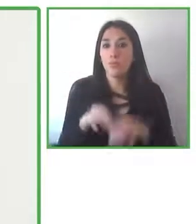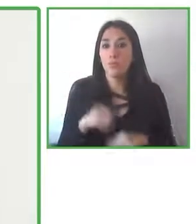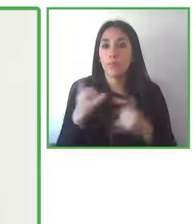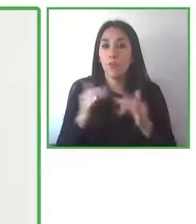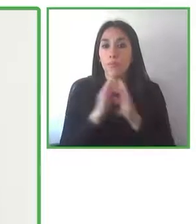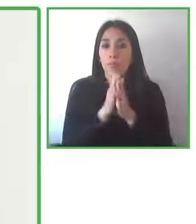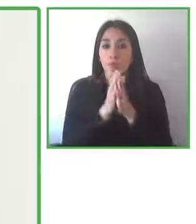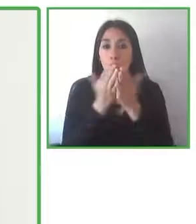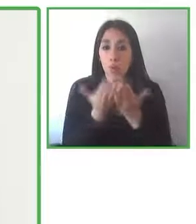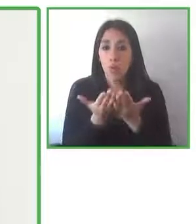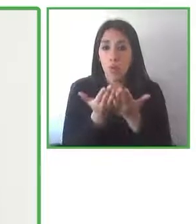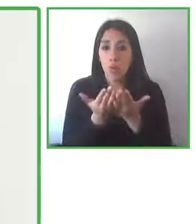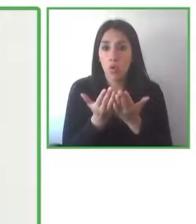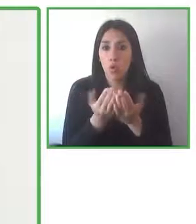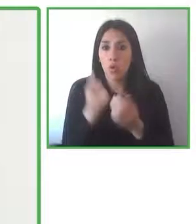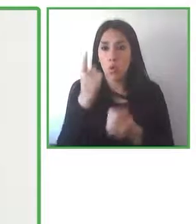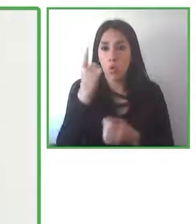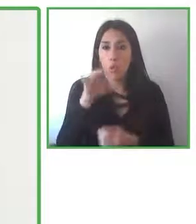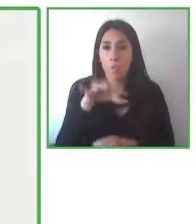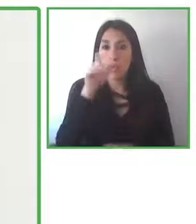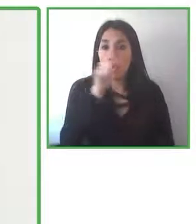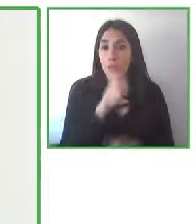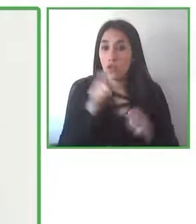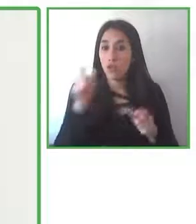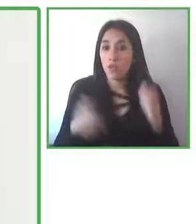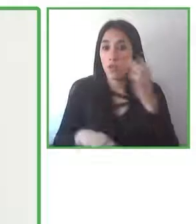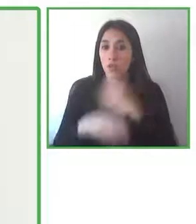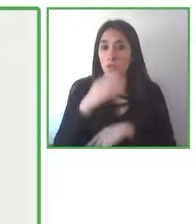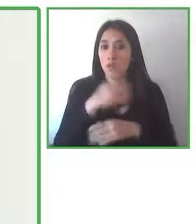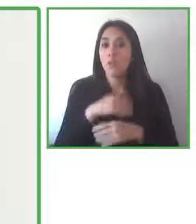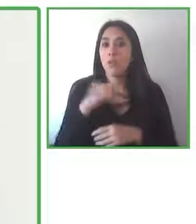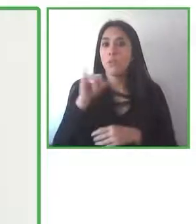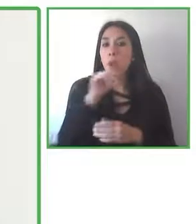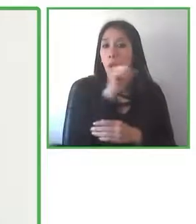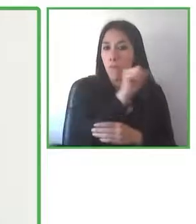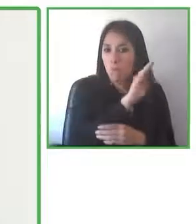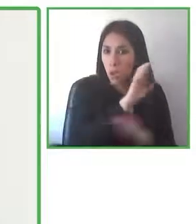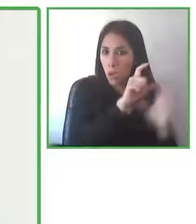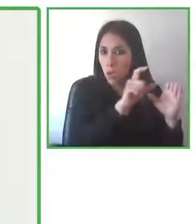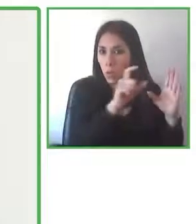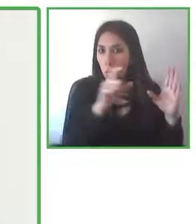for people with disabilities they help many people including immigrants or people with a low level of